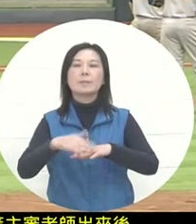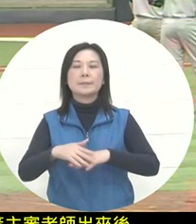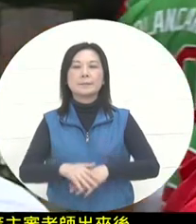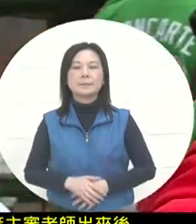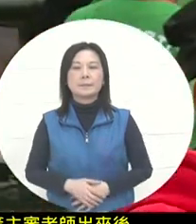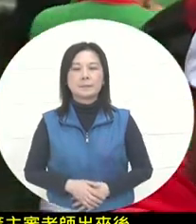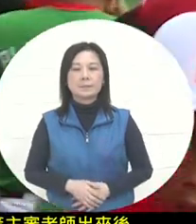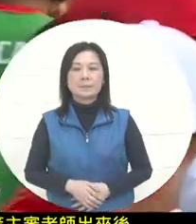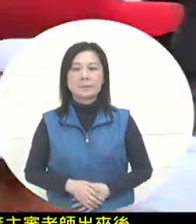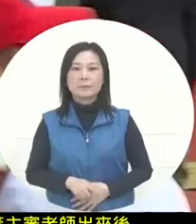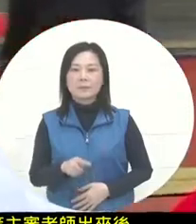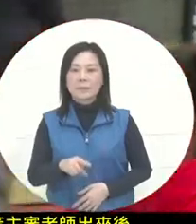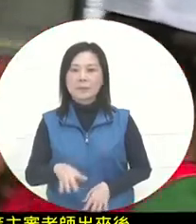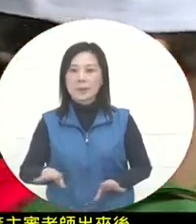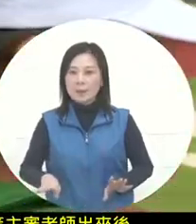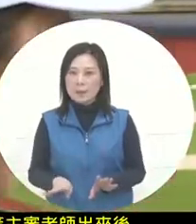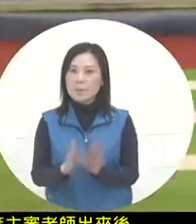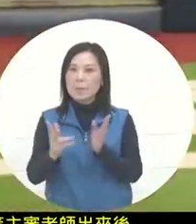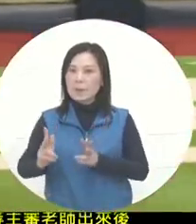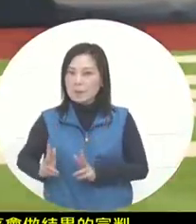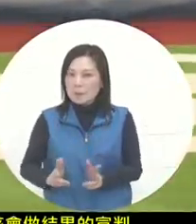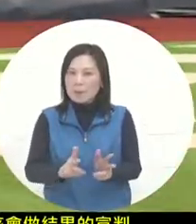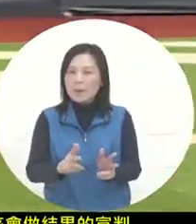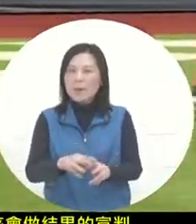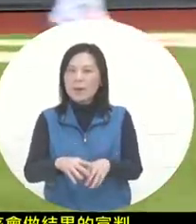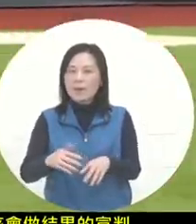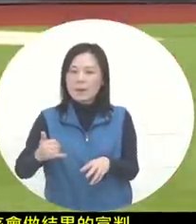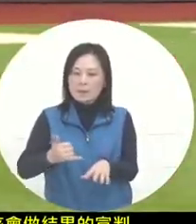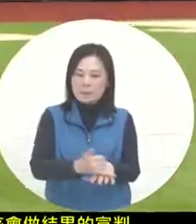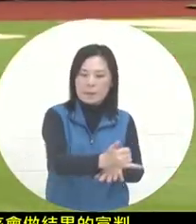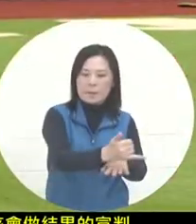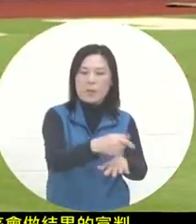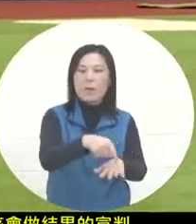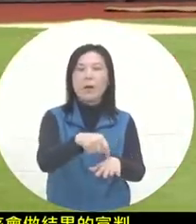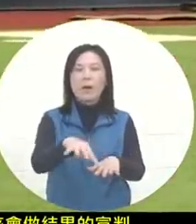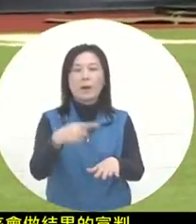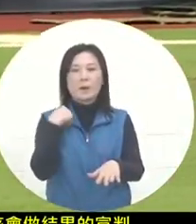Of course, the timing of the start and the whole base sliding skills are not difficult to see. Gary and his